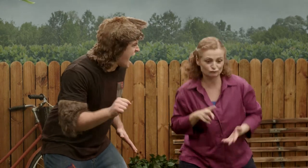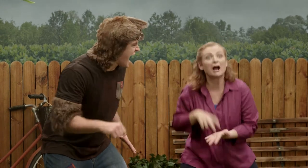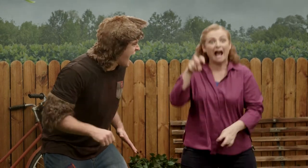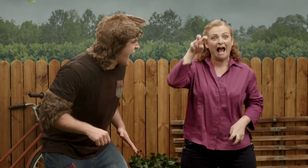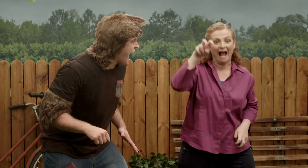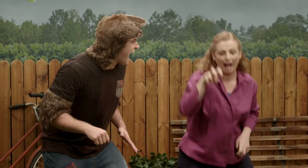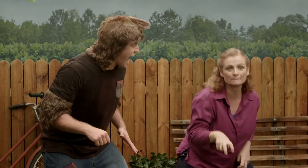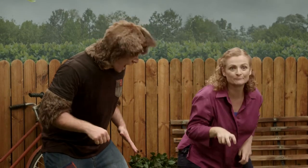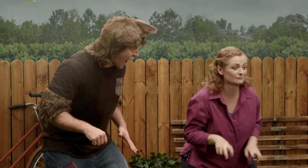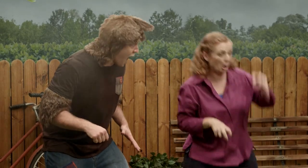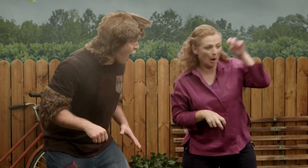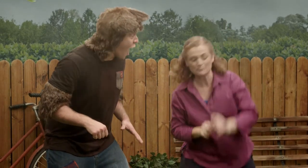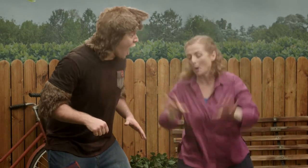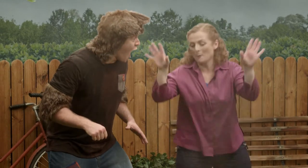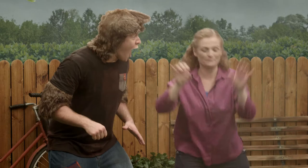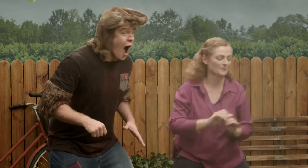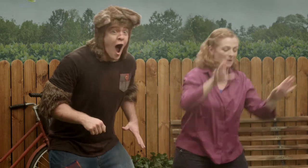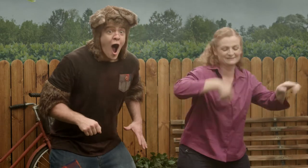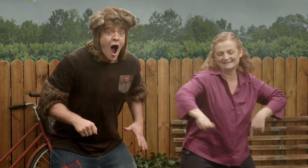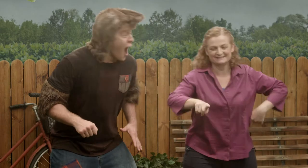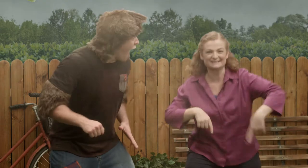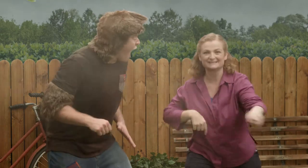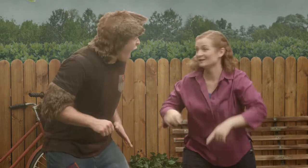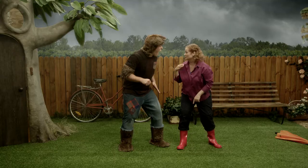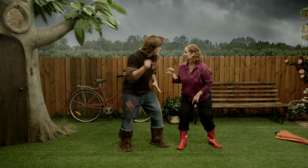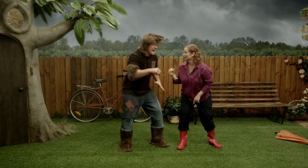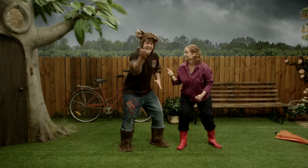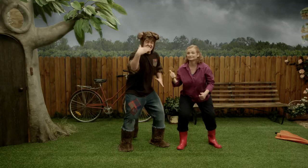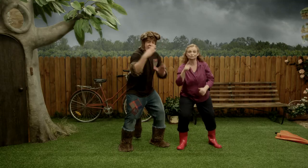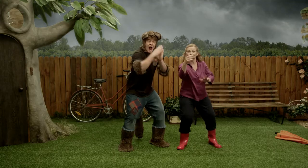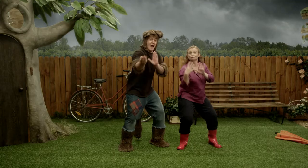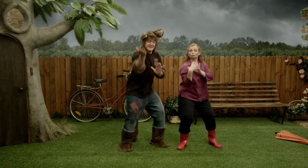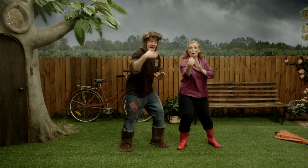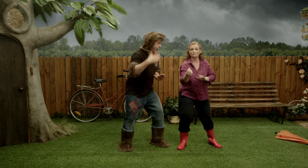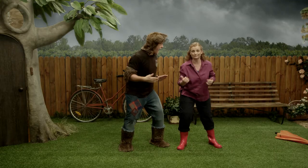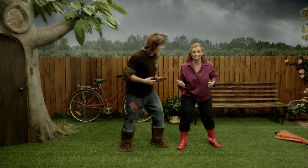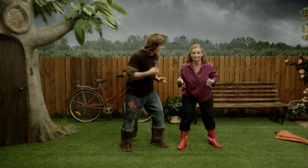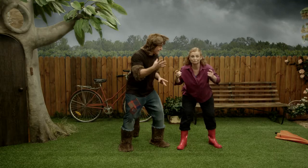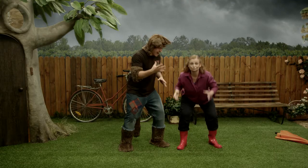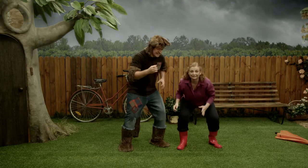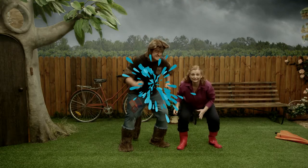And we can jump and splash and kick around and have fun. Would you like to do that? Yeah! Copy us, kids! Come on!